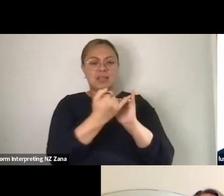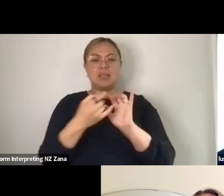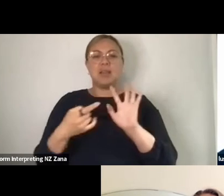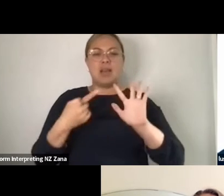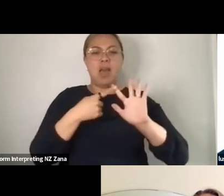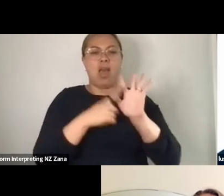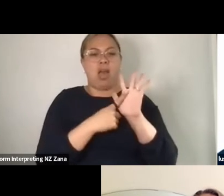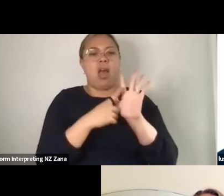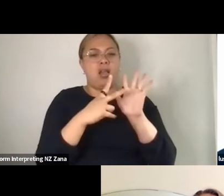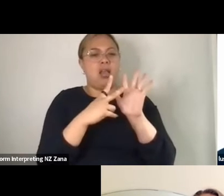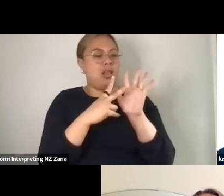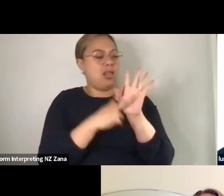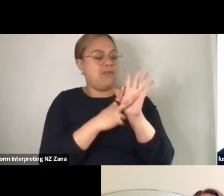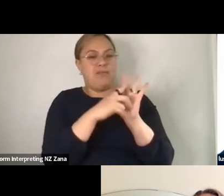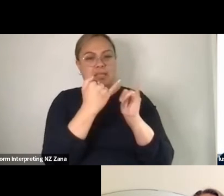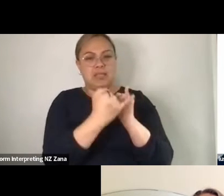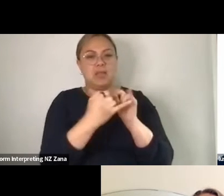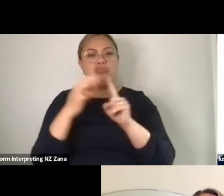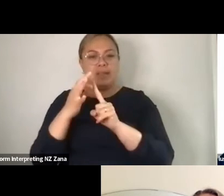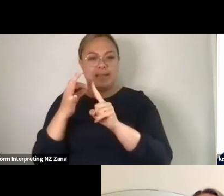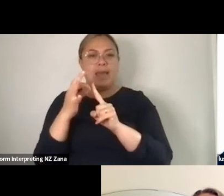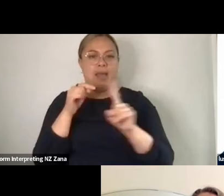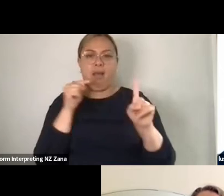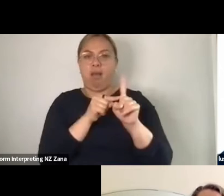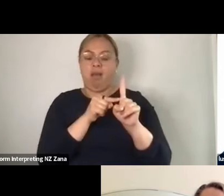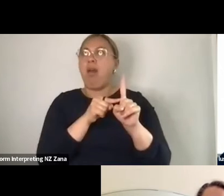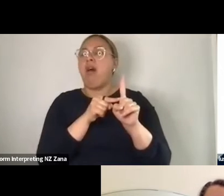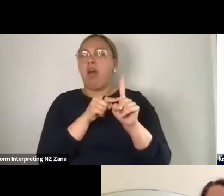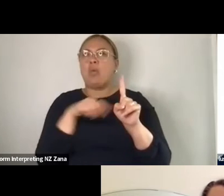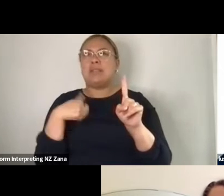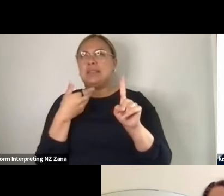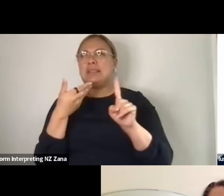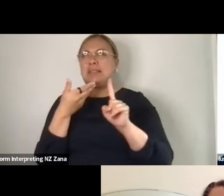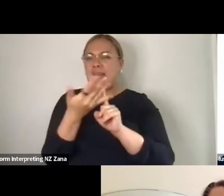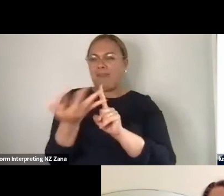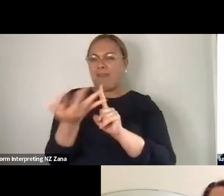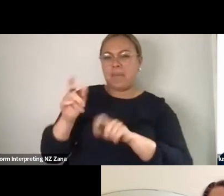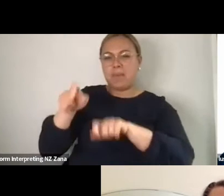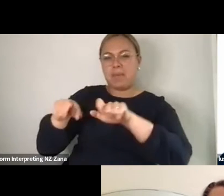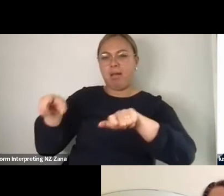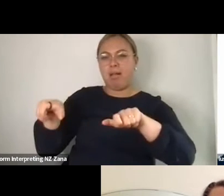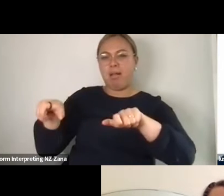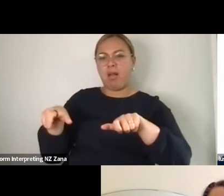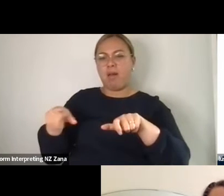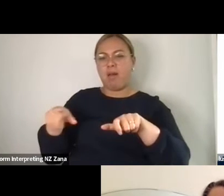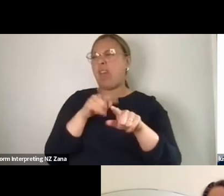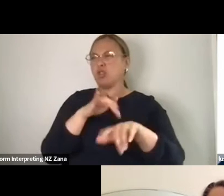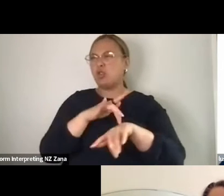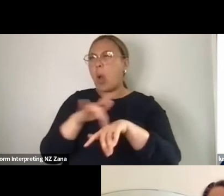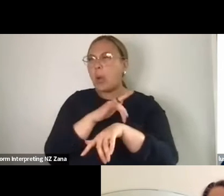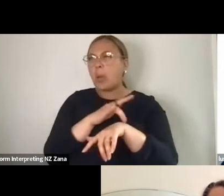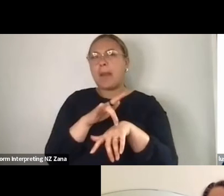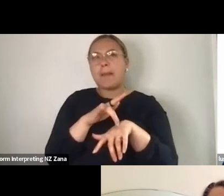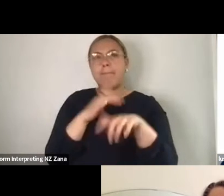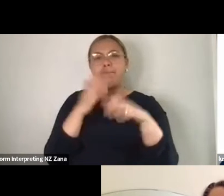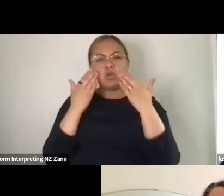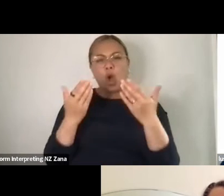but actually what that show was really more- it wasn't so much a show about Elvis, there was